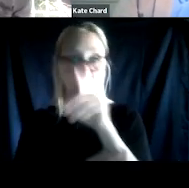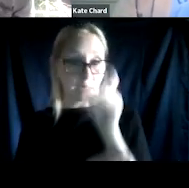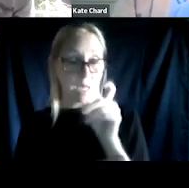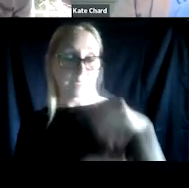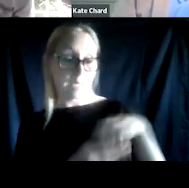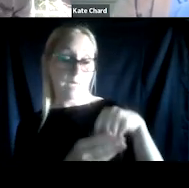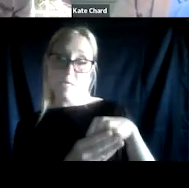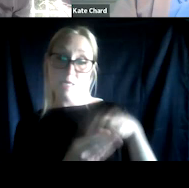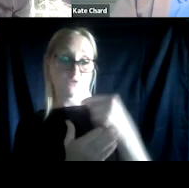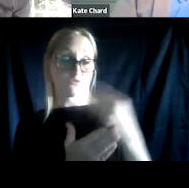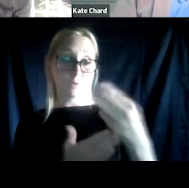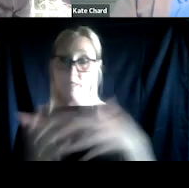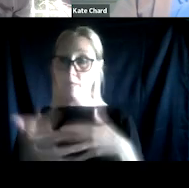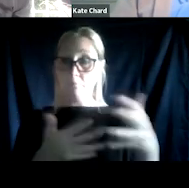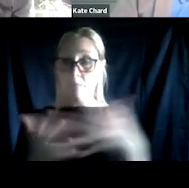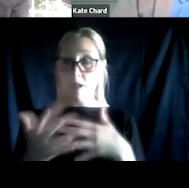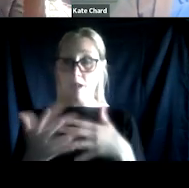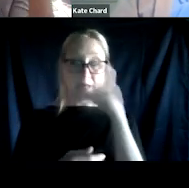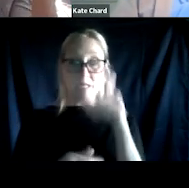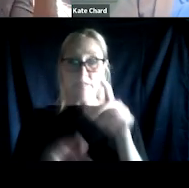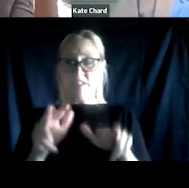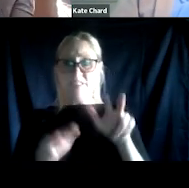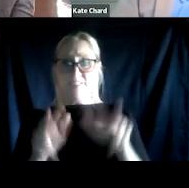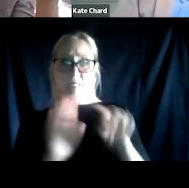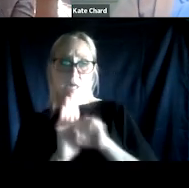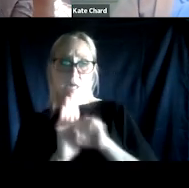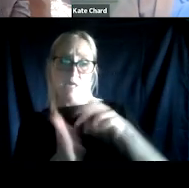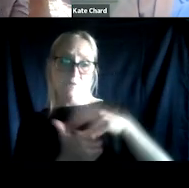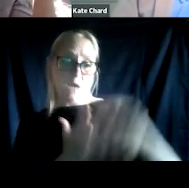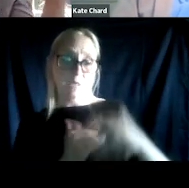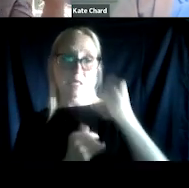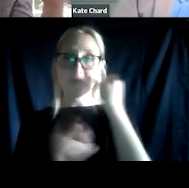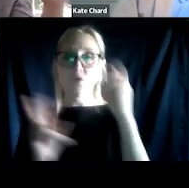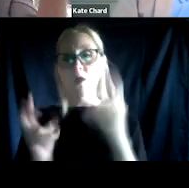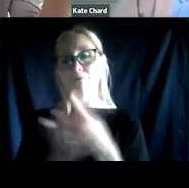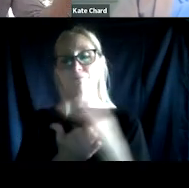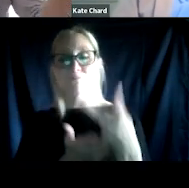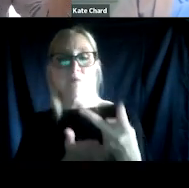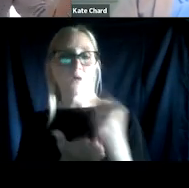and potentially really negative outcomes if you quote unquote kind of fail a treatment court, right? A lot of times a sentence is kind of hanging